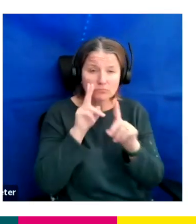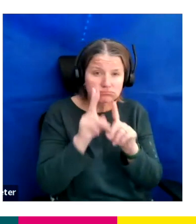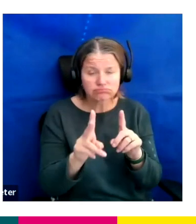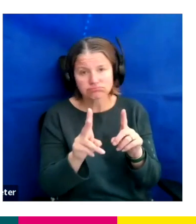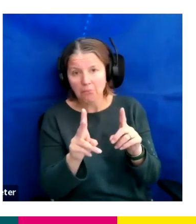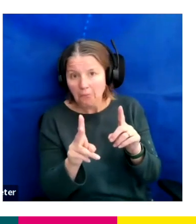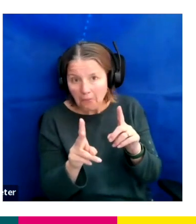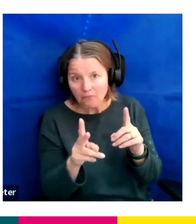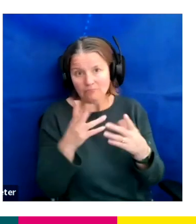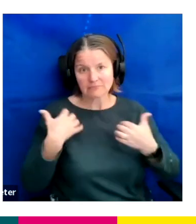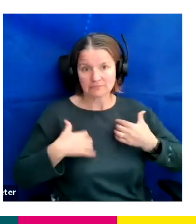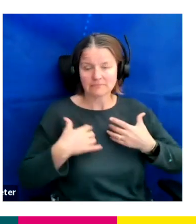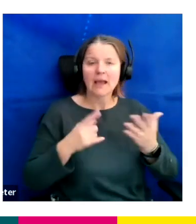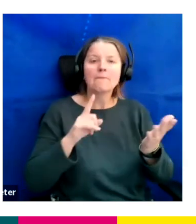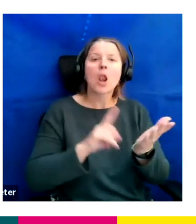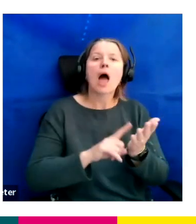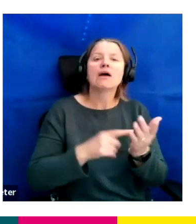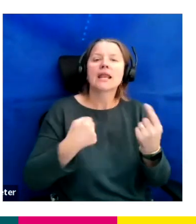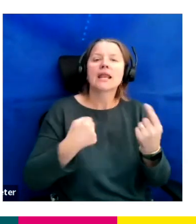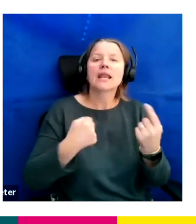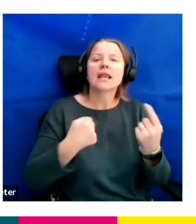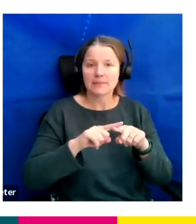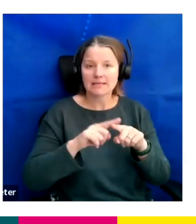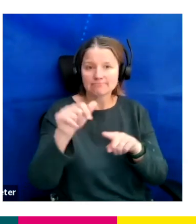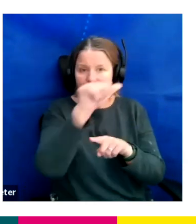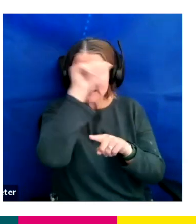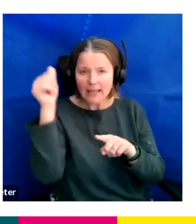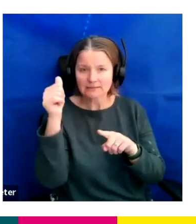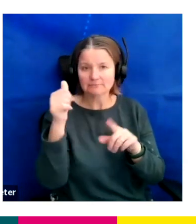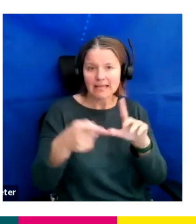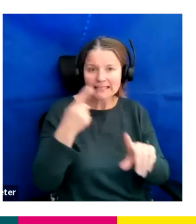I'm Lauren, I'm the talent executive for Lifted Entertainment.